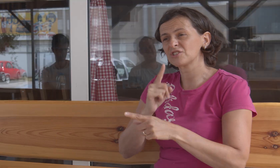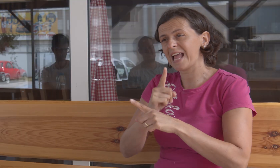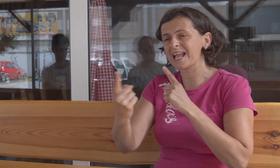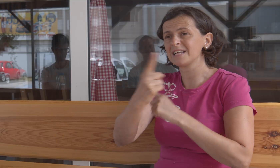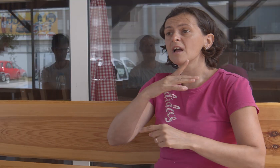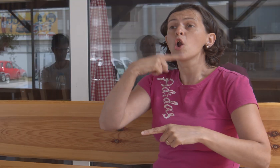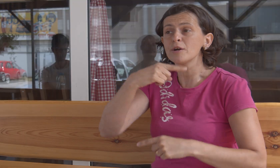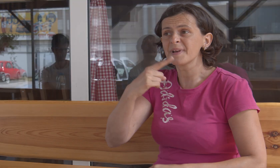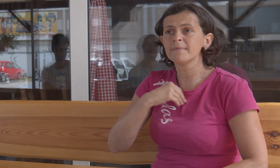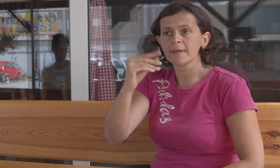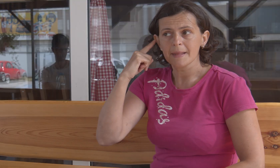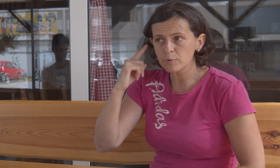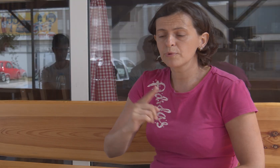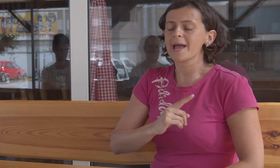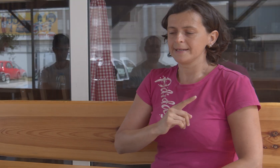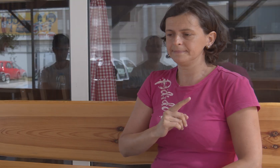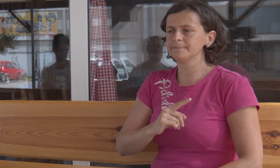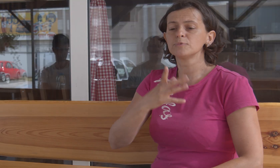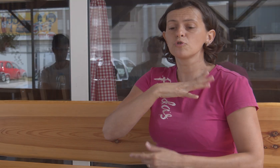When the customer came and started talking to me, I told him I was deaf.